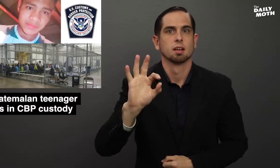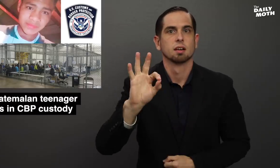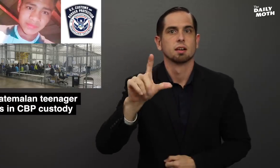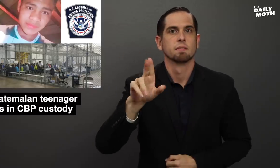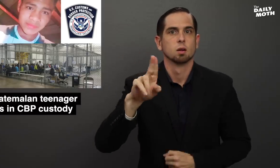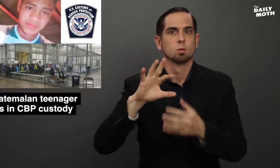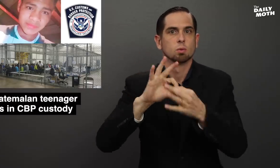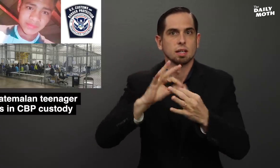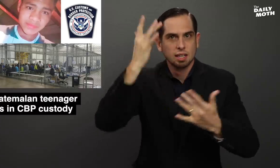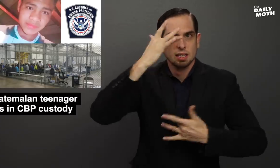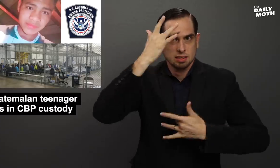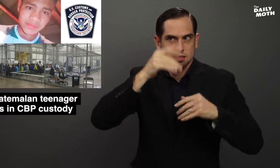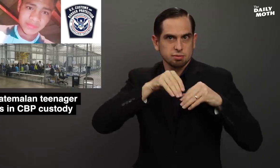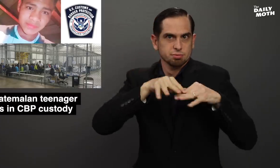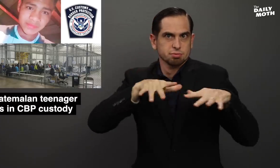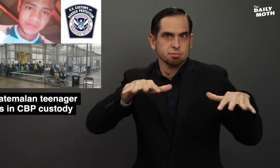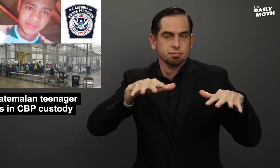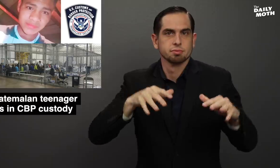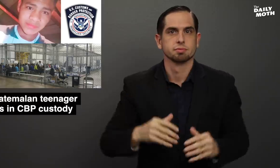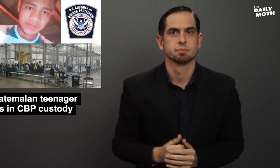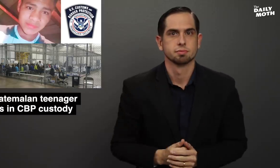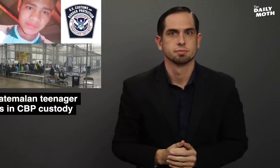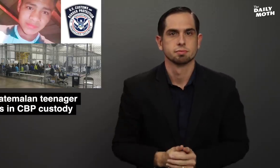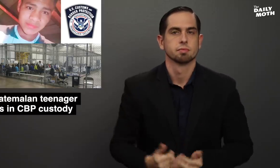and flu-related illnesses.